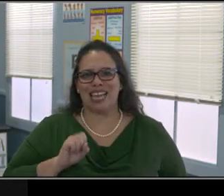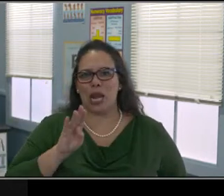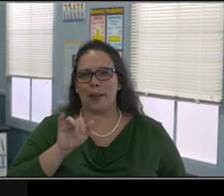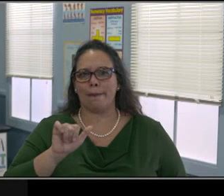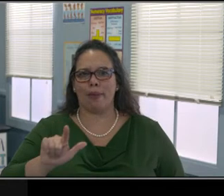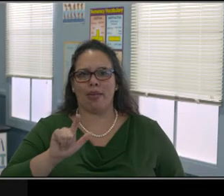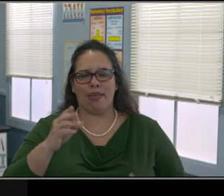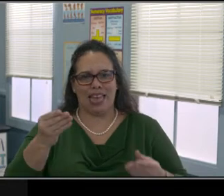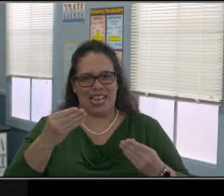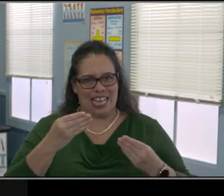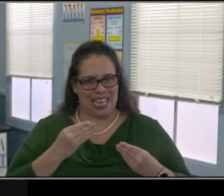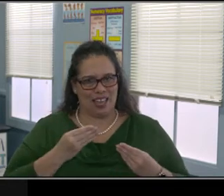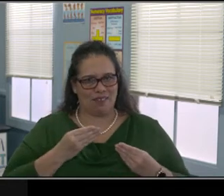and then what it's talking about.